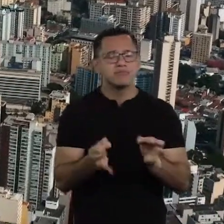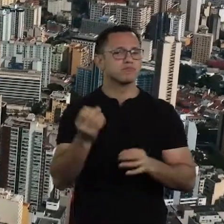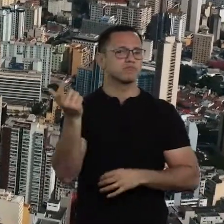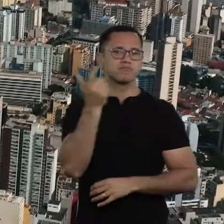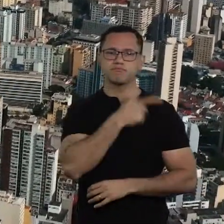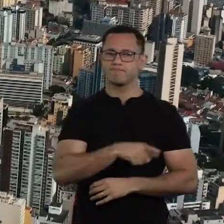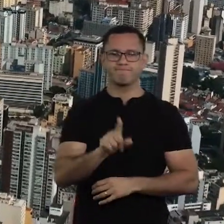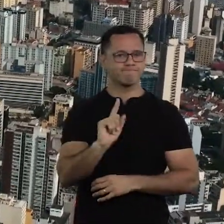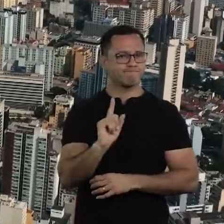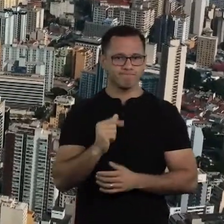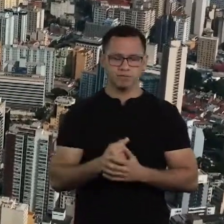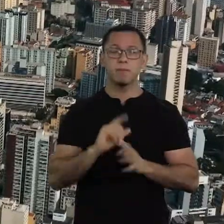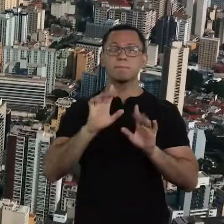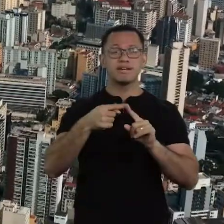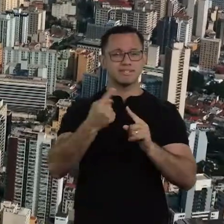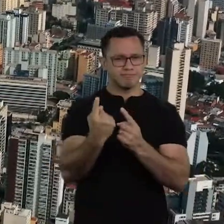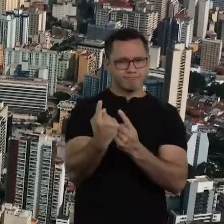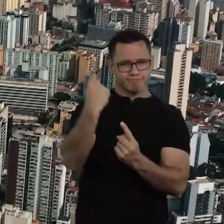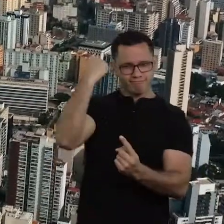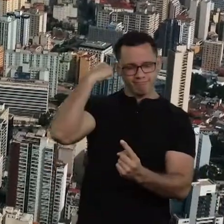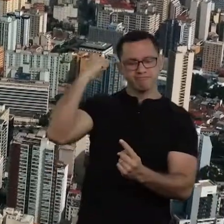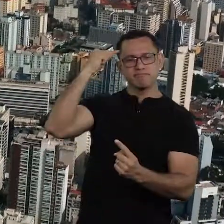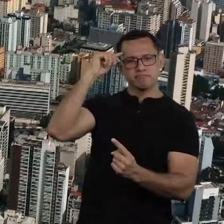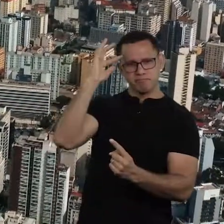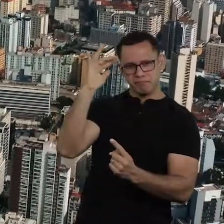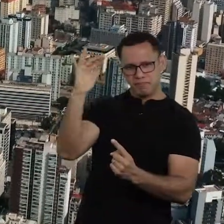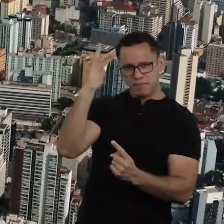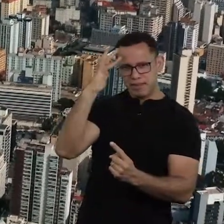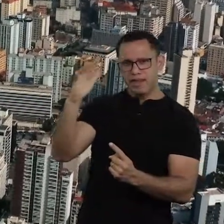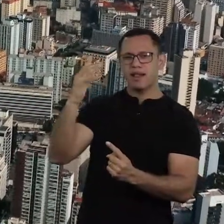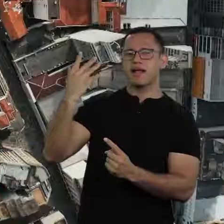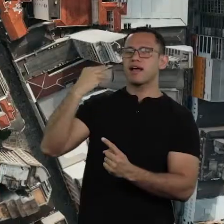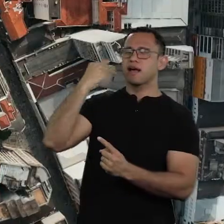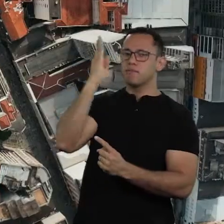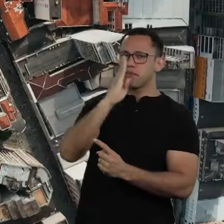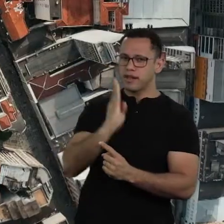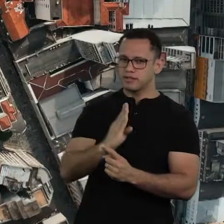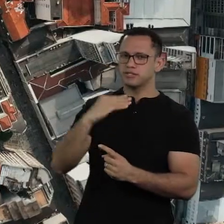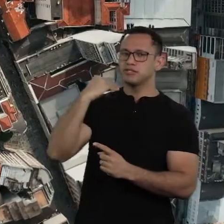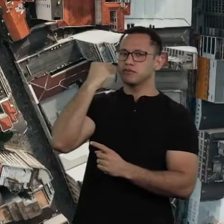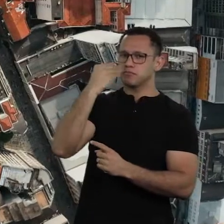We must go back in time and think that the Brazilian experience